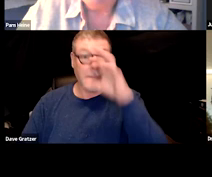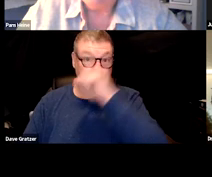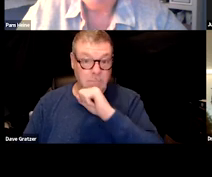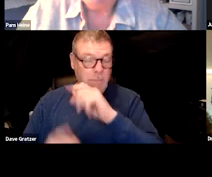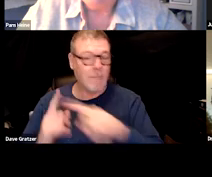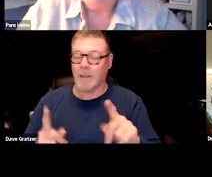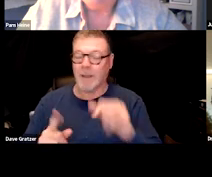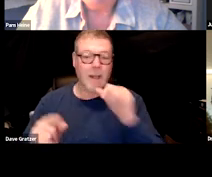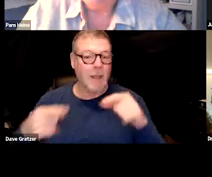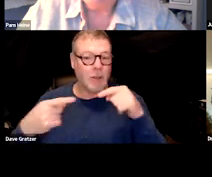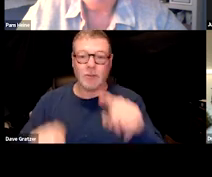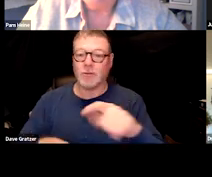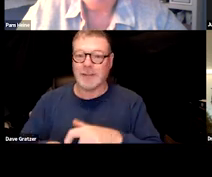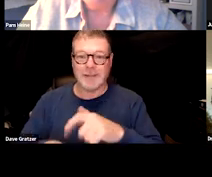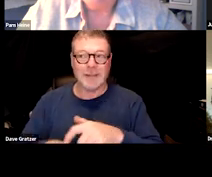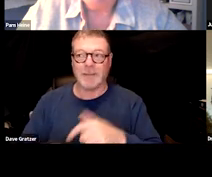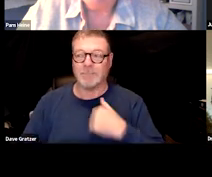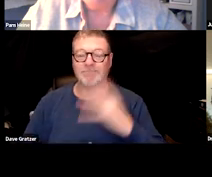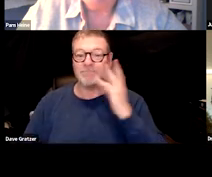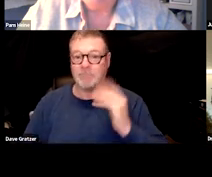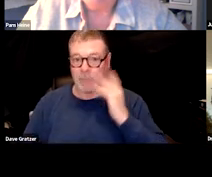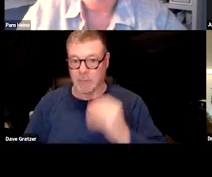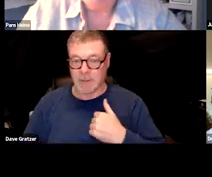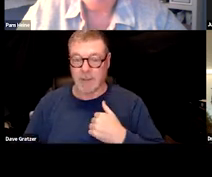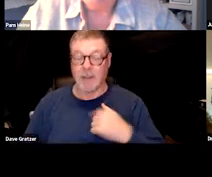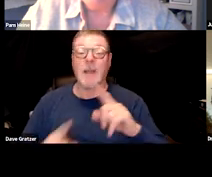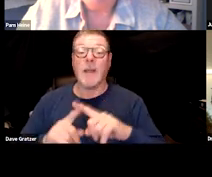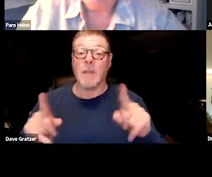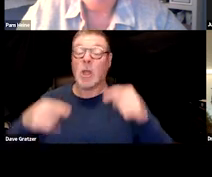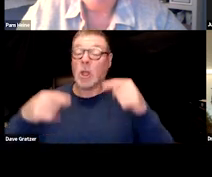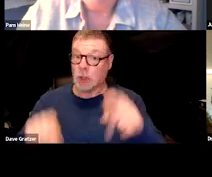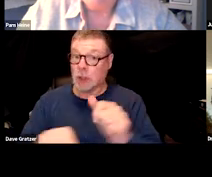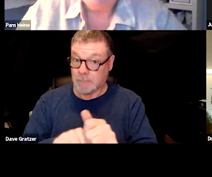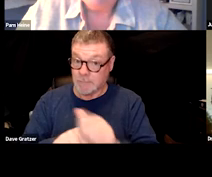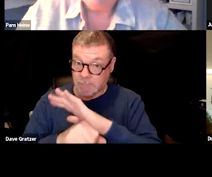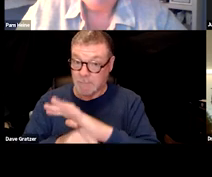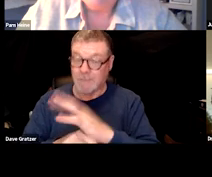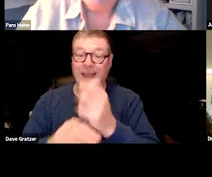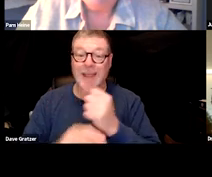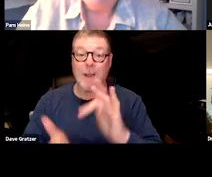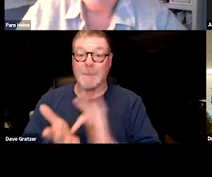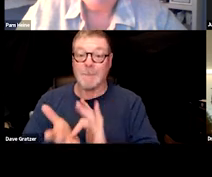not during the time while I was going through it. But I can also say that during; time of pandemic, getting medical treatment was also something